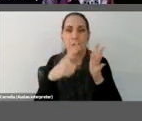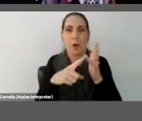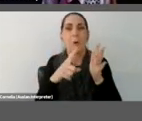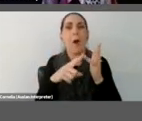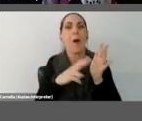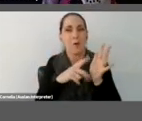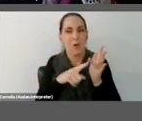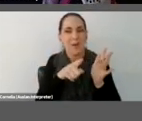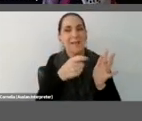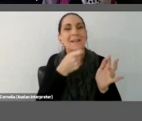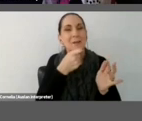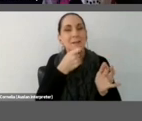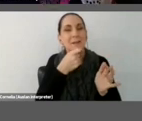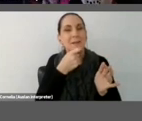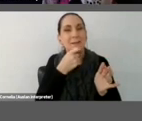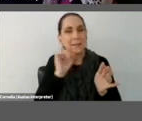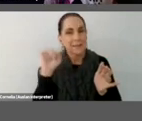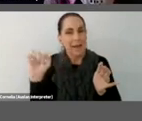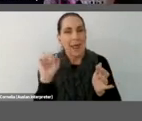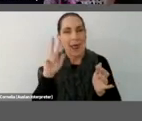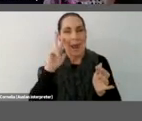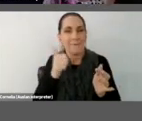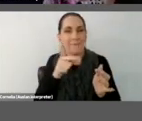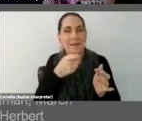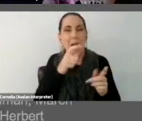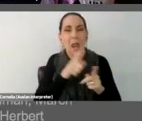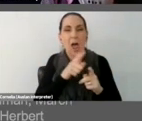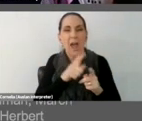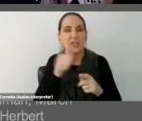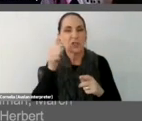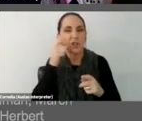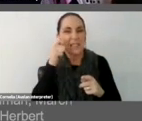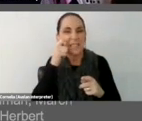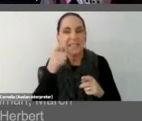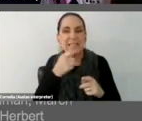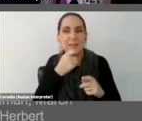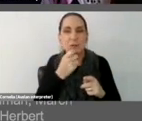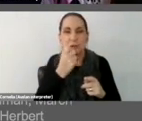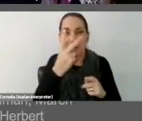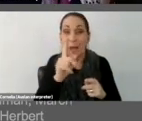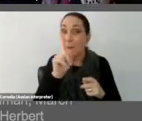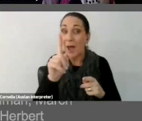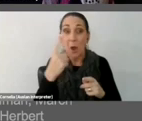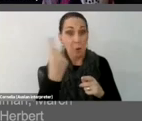trick that she would play, but it was Harvey Stromberg who threw a fake